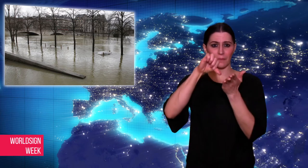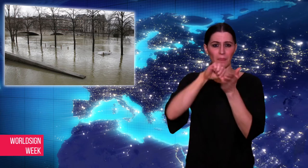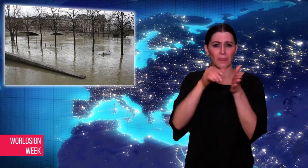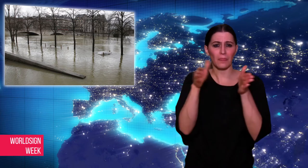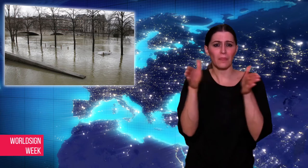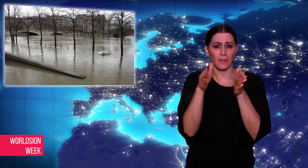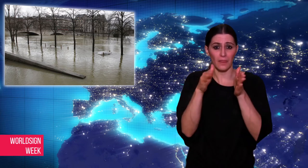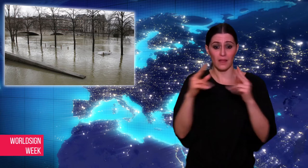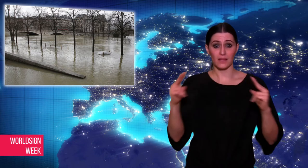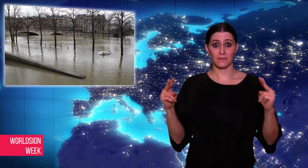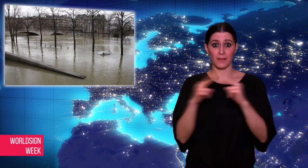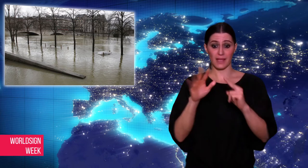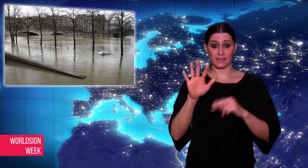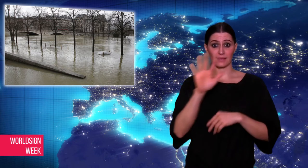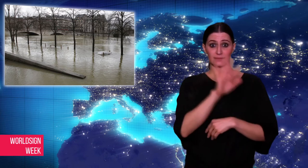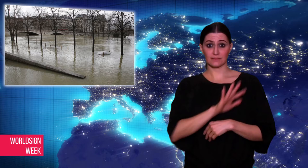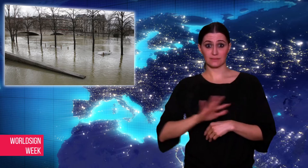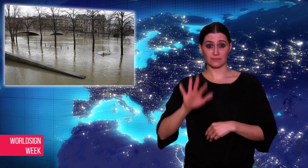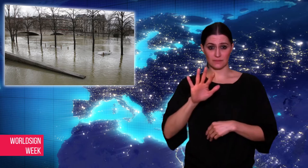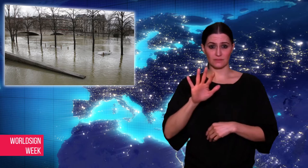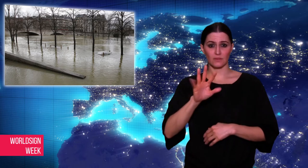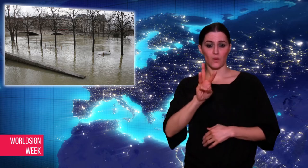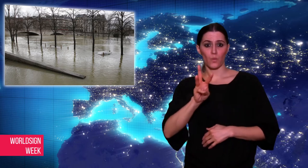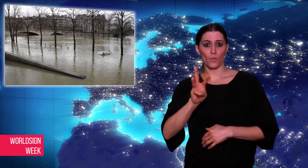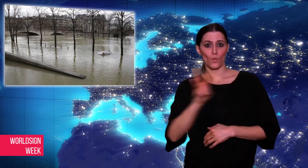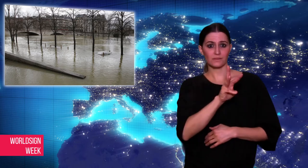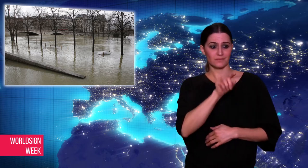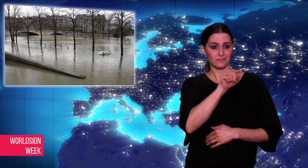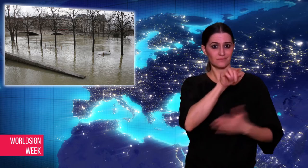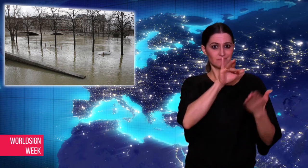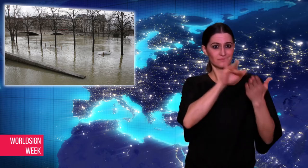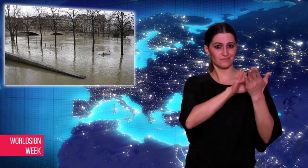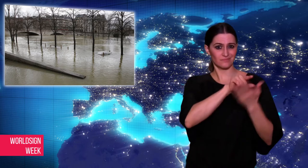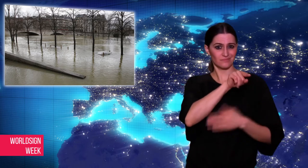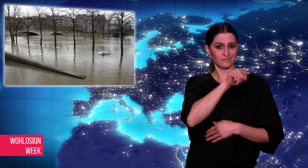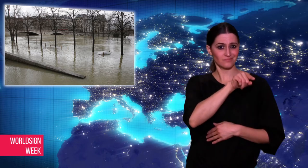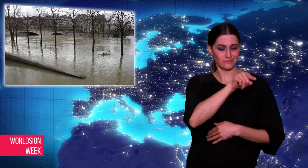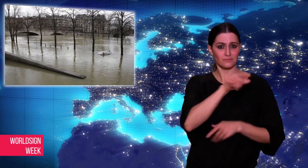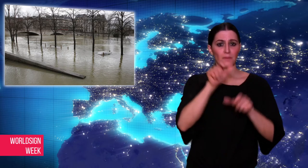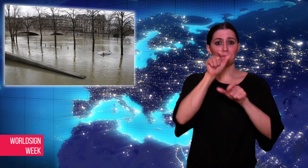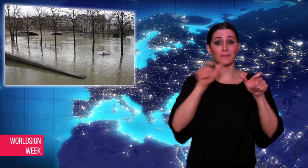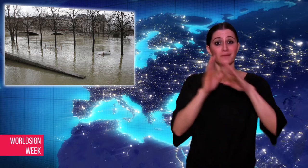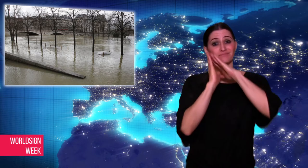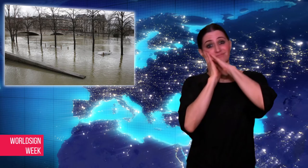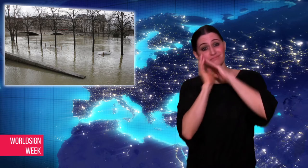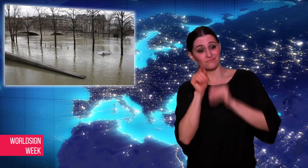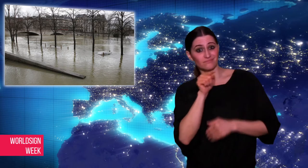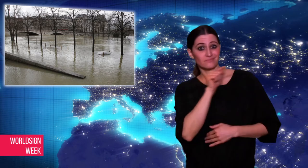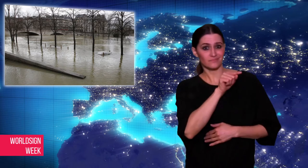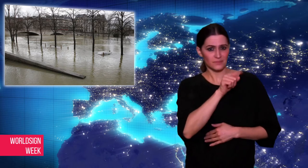to travel and evacuated homes due to